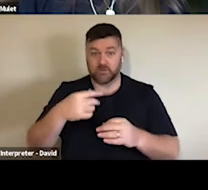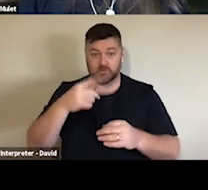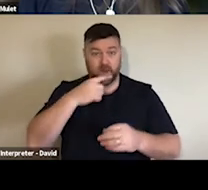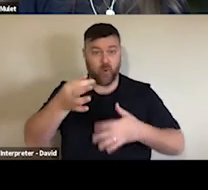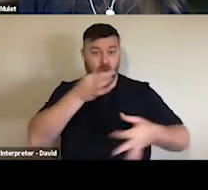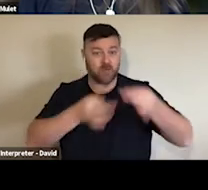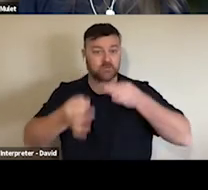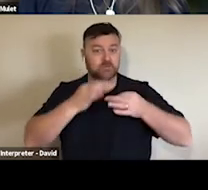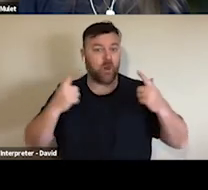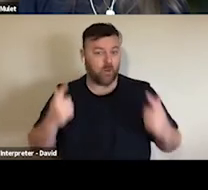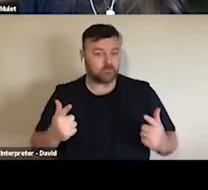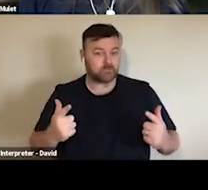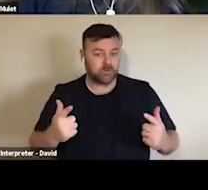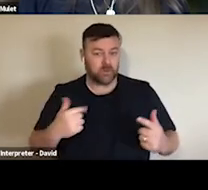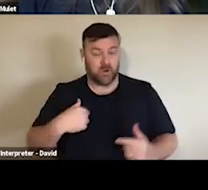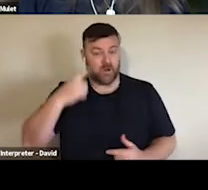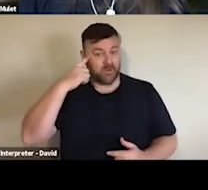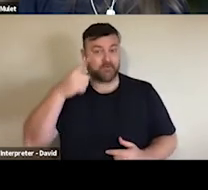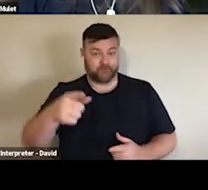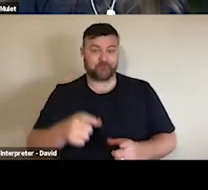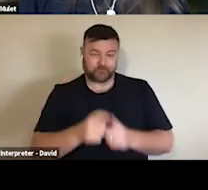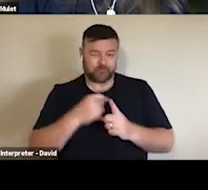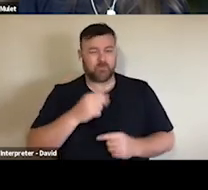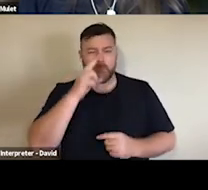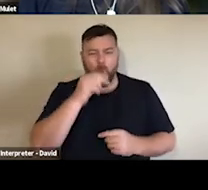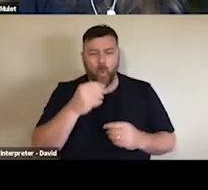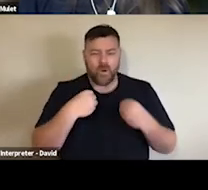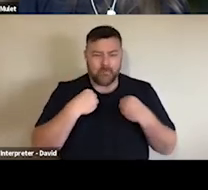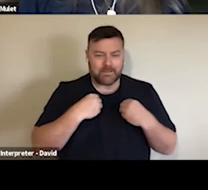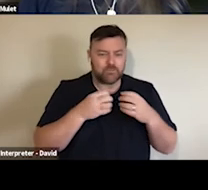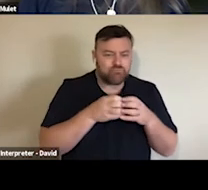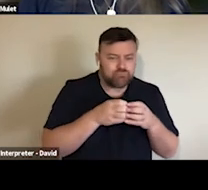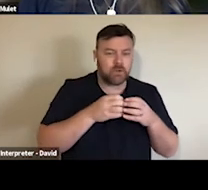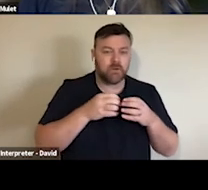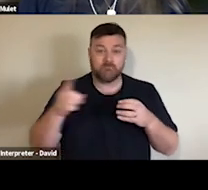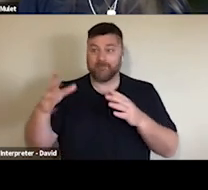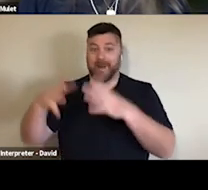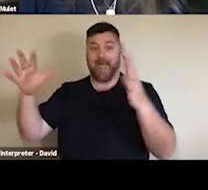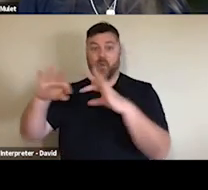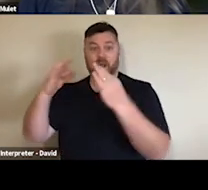I think you're absolutely right and it's one of the things I love about you, Alan, and everyone at WolfBrown is your focus on collaboration.